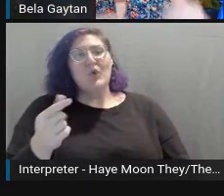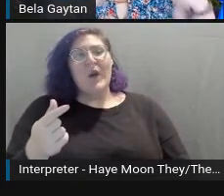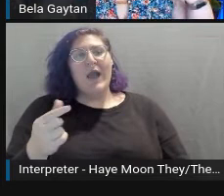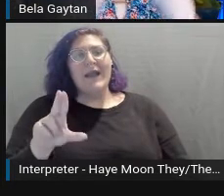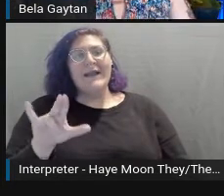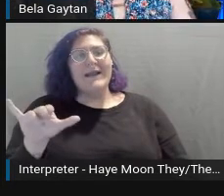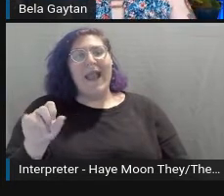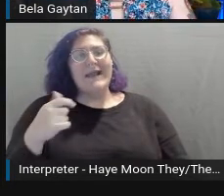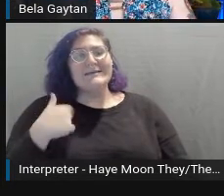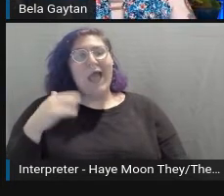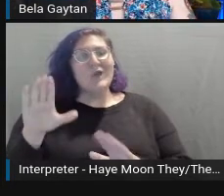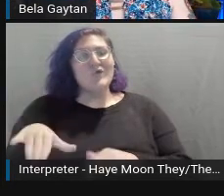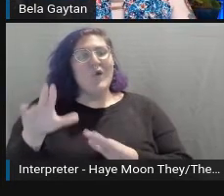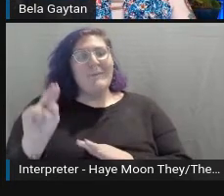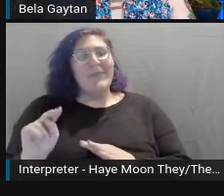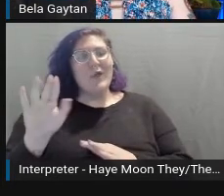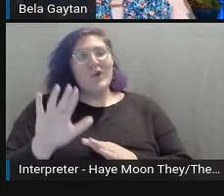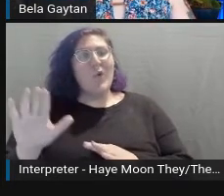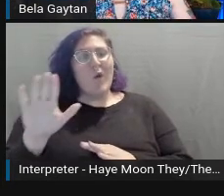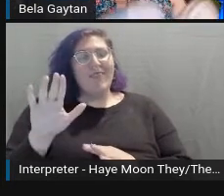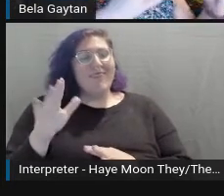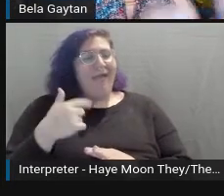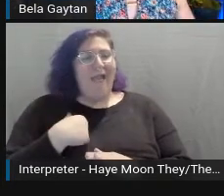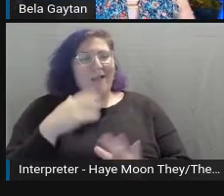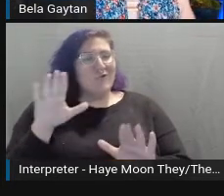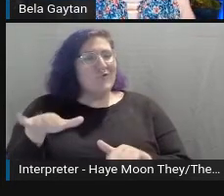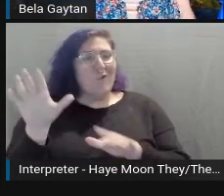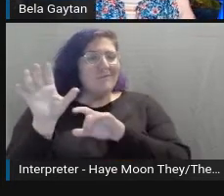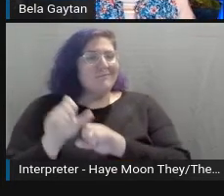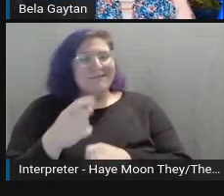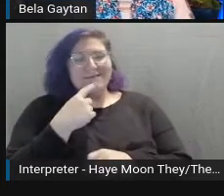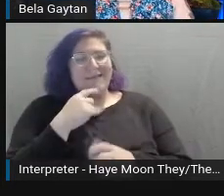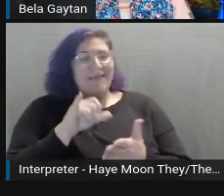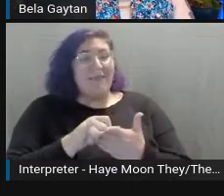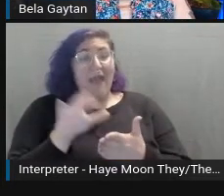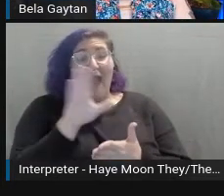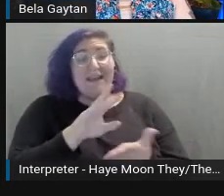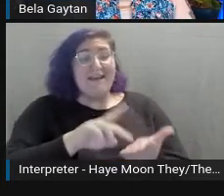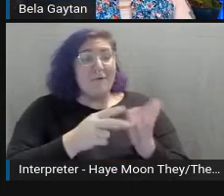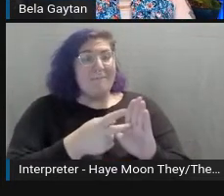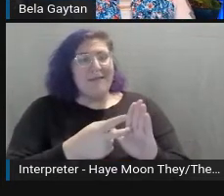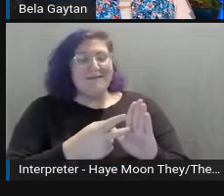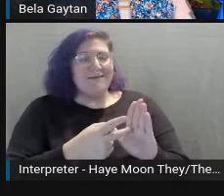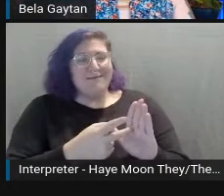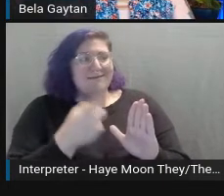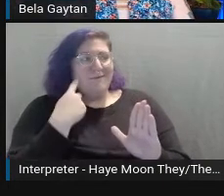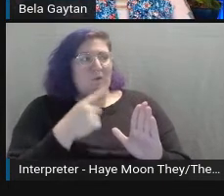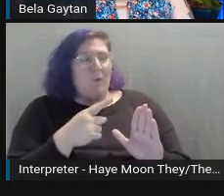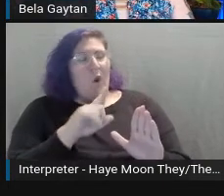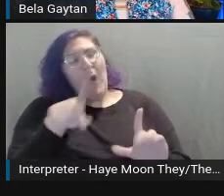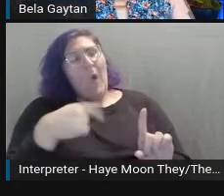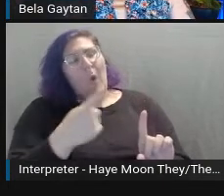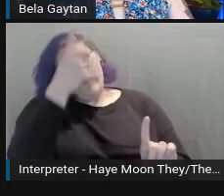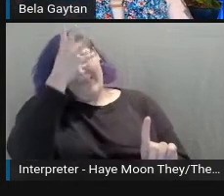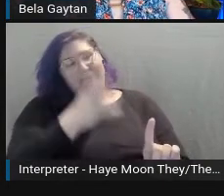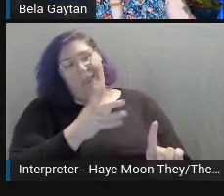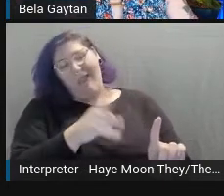never meant it to mean anyone that is only a male or a man, but I'm trying to get better with that.